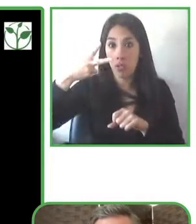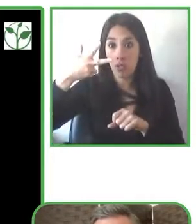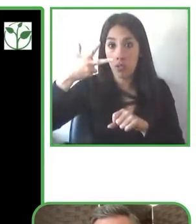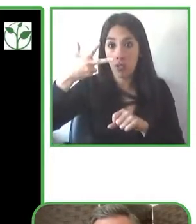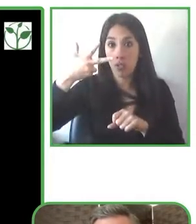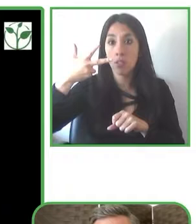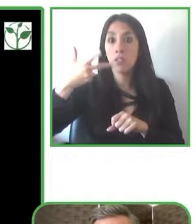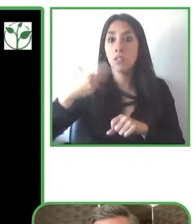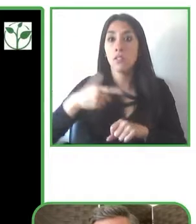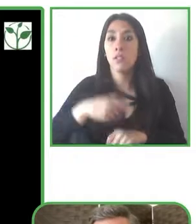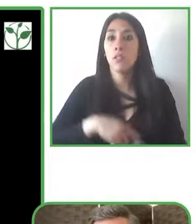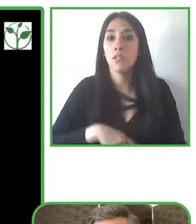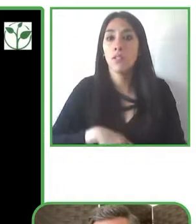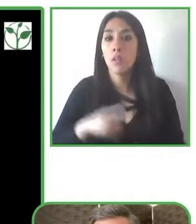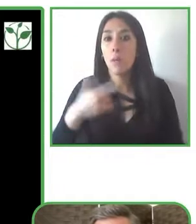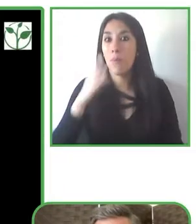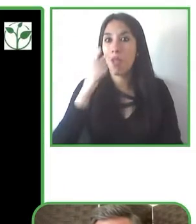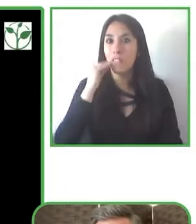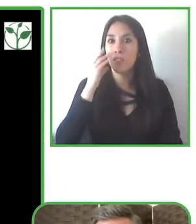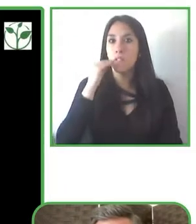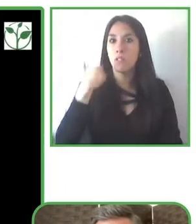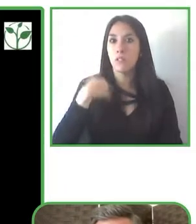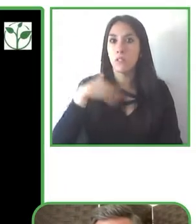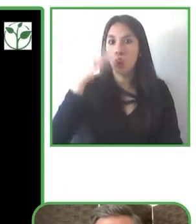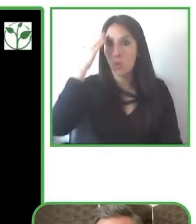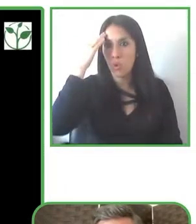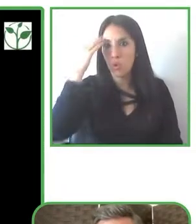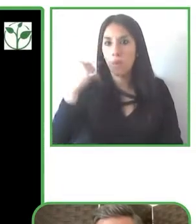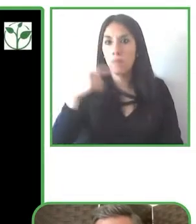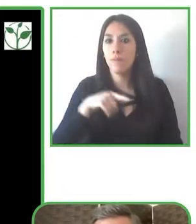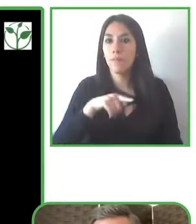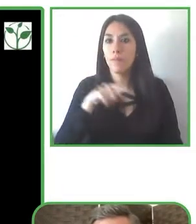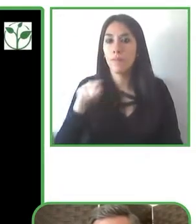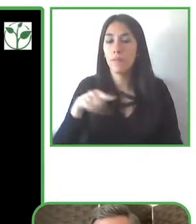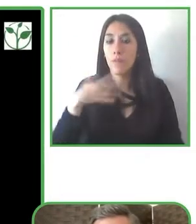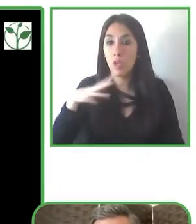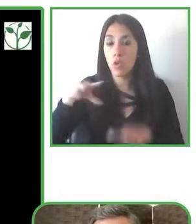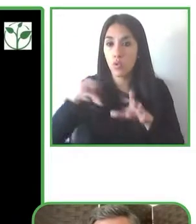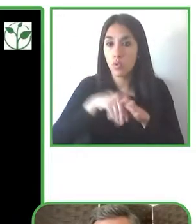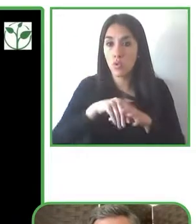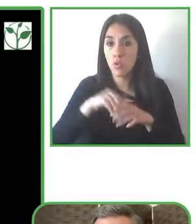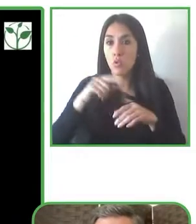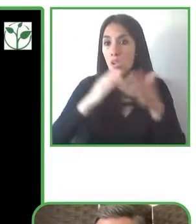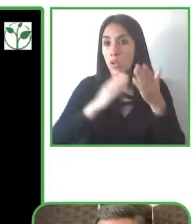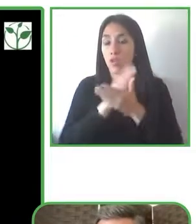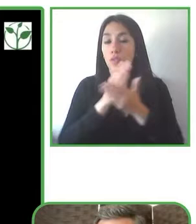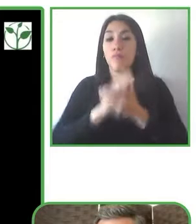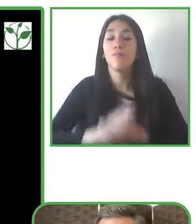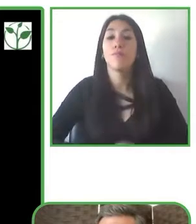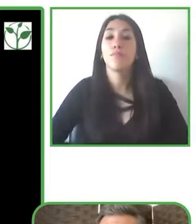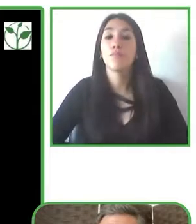We also have research and reporting which really looks at